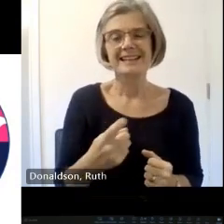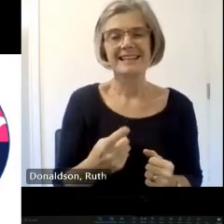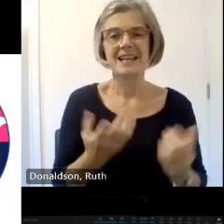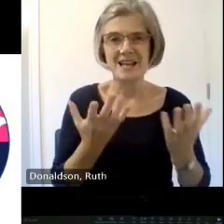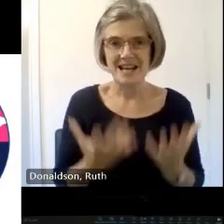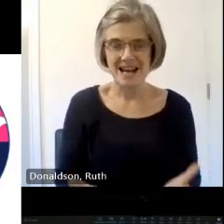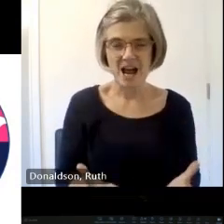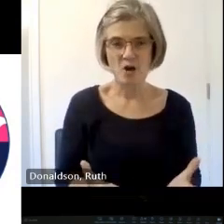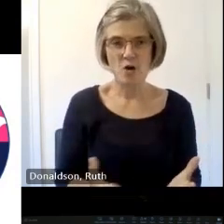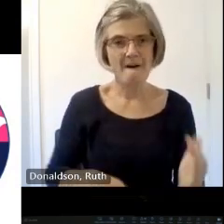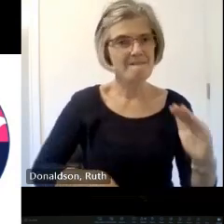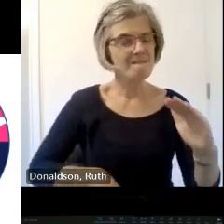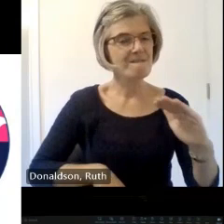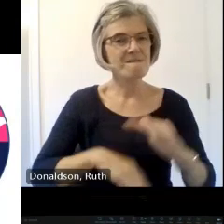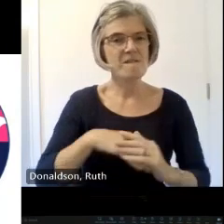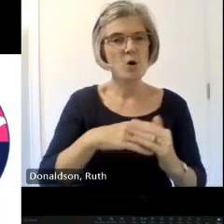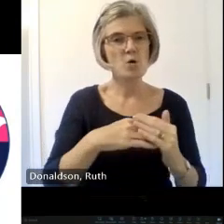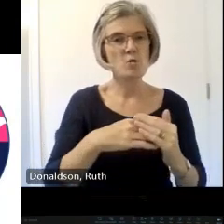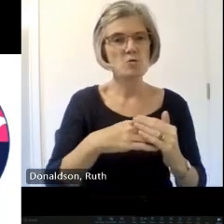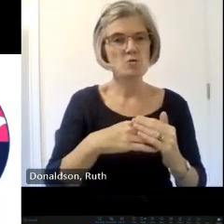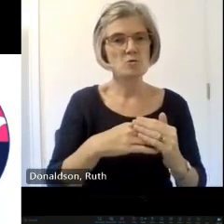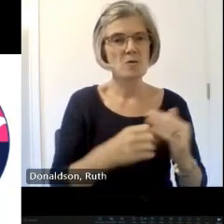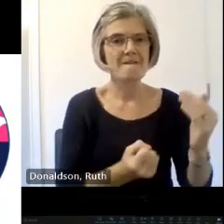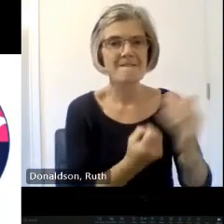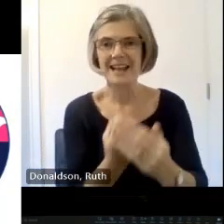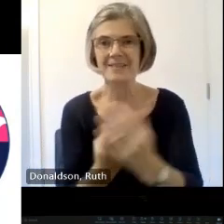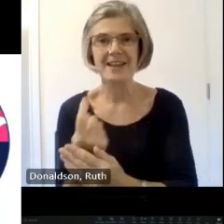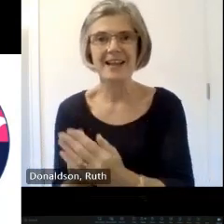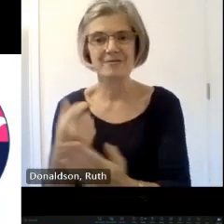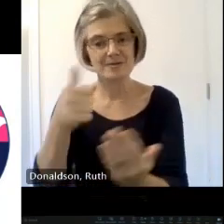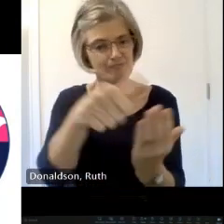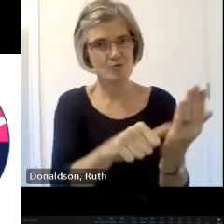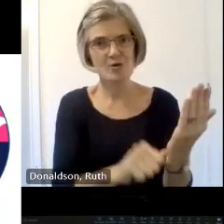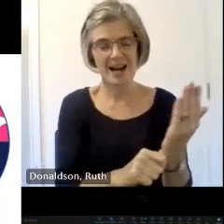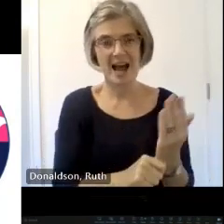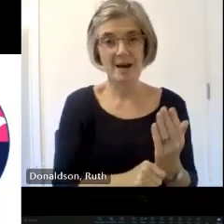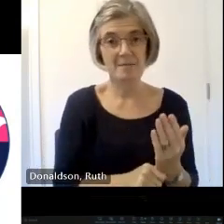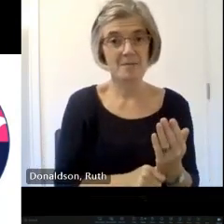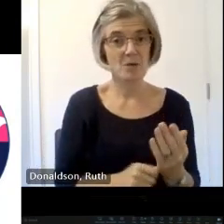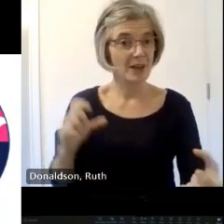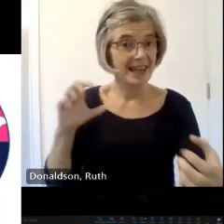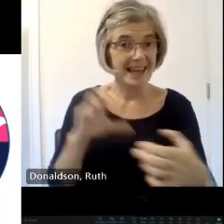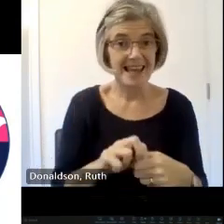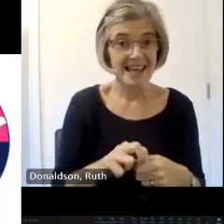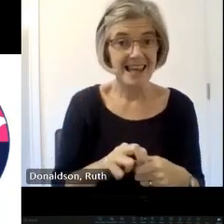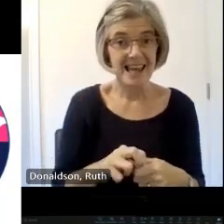program that is planned that you can engage in so whether you're within the sector an Enthusiast um